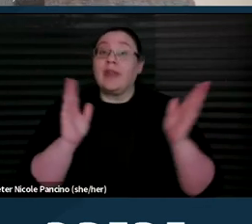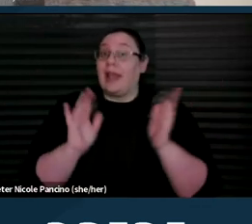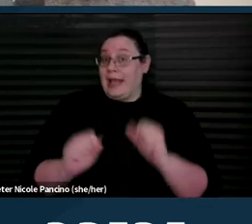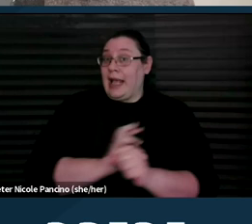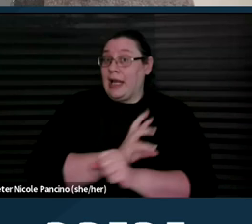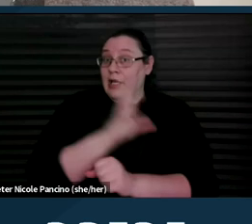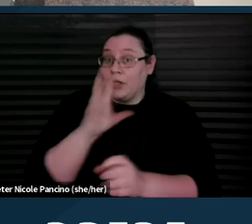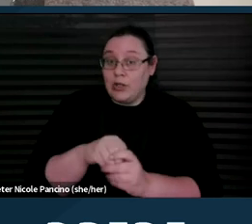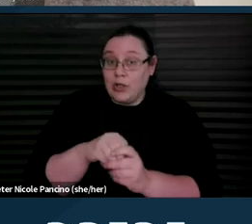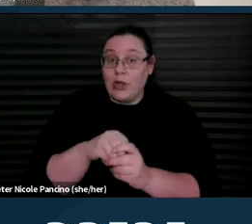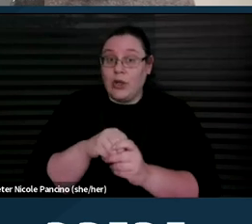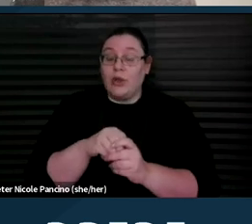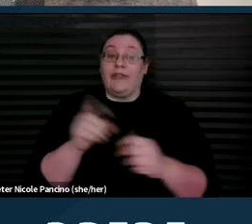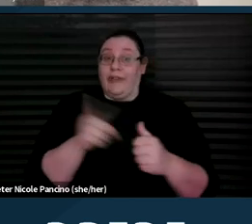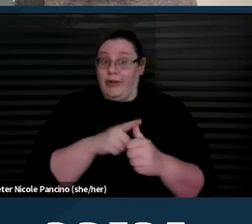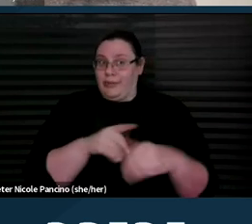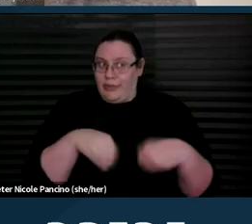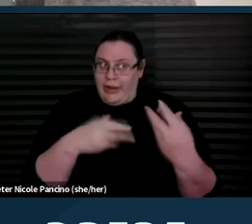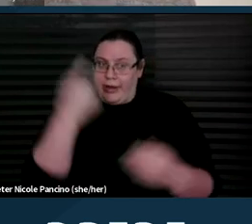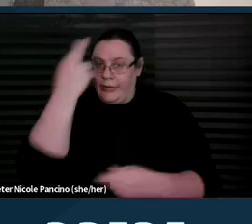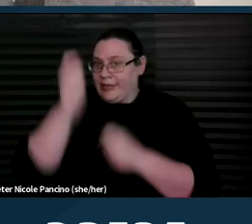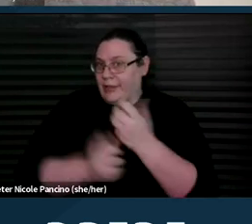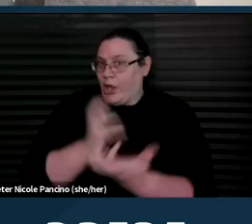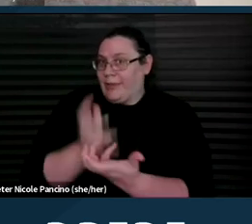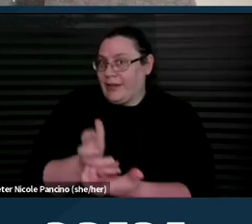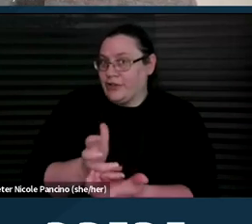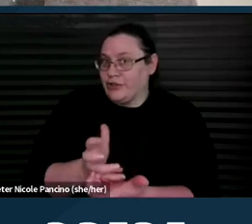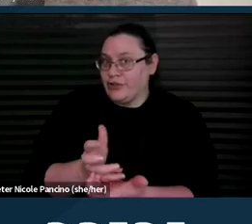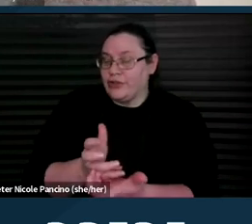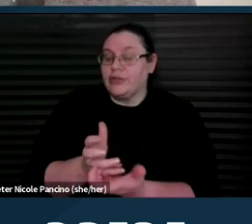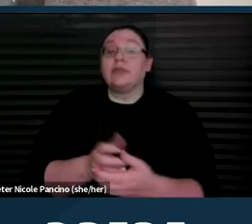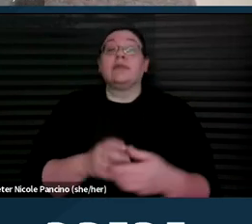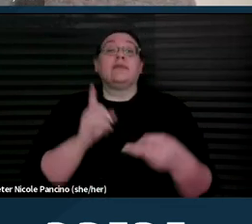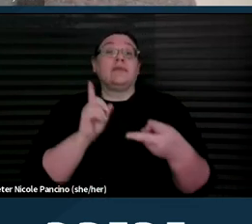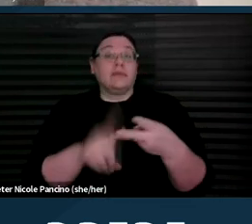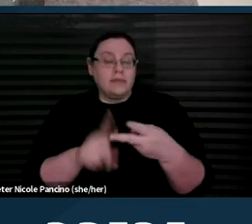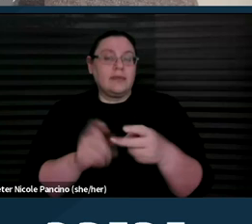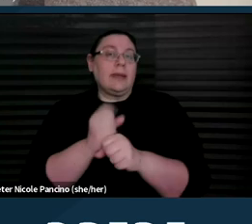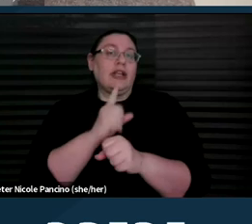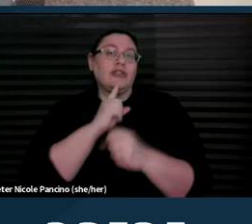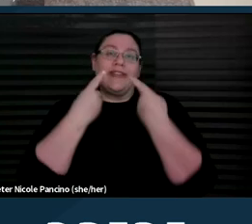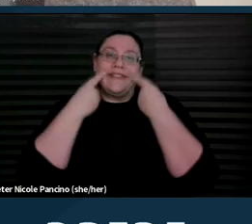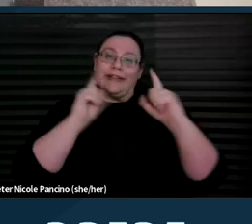first, providing reasonable accommodations, second, ensuring effective communication,